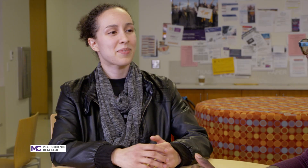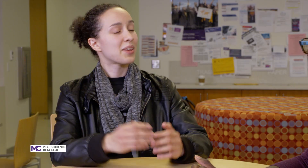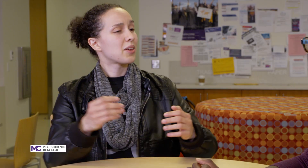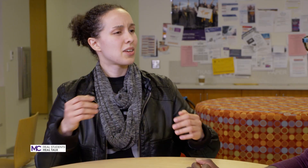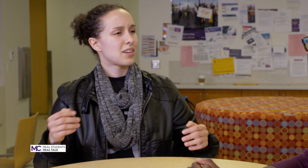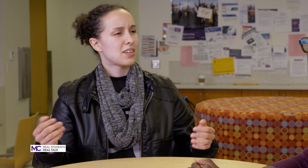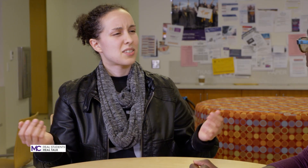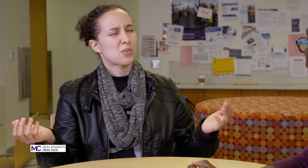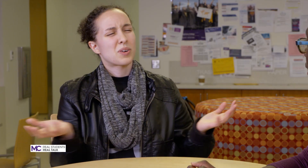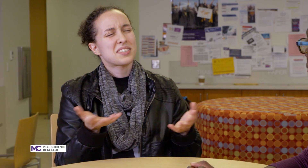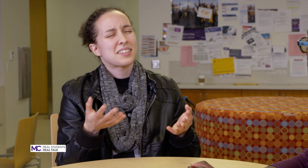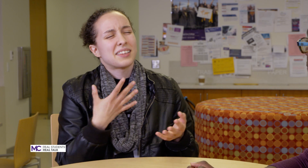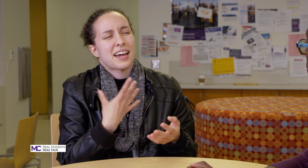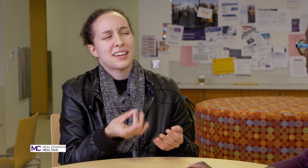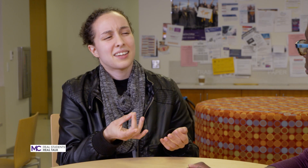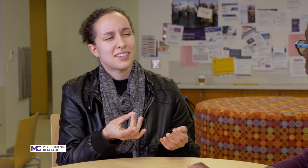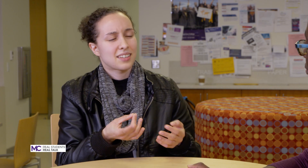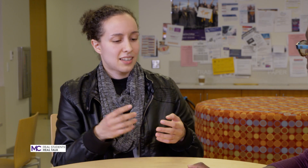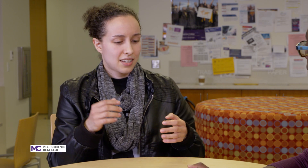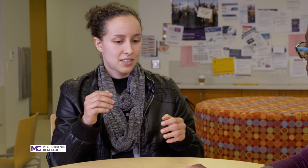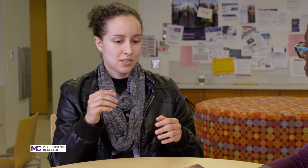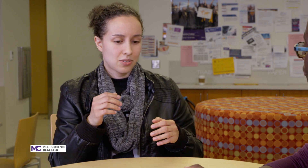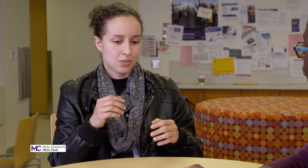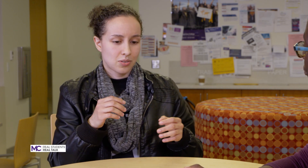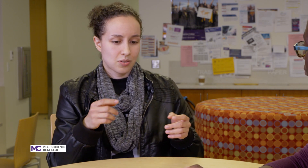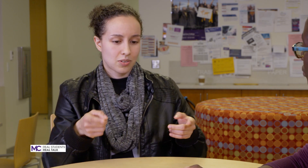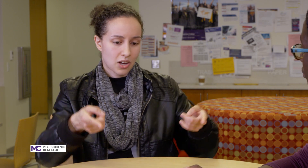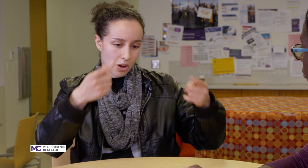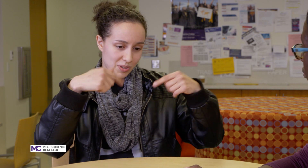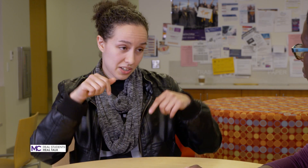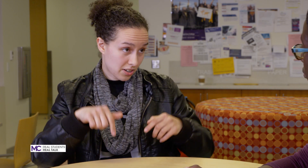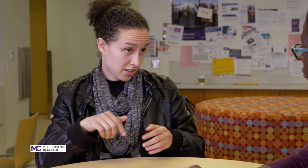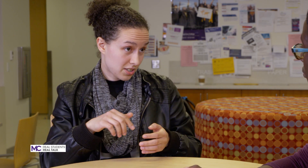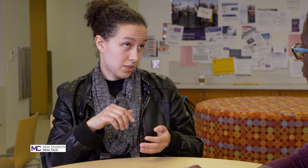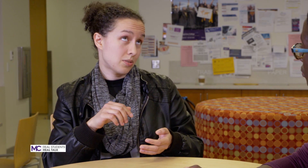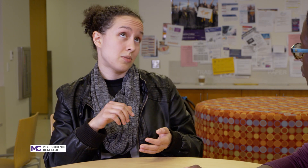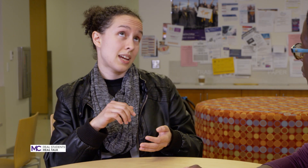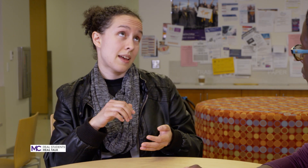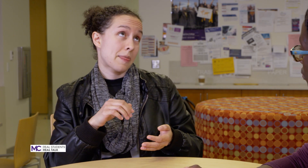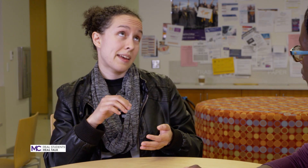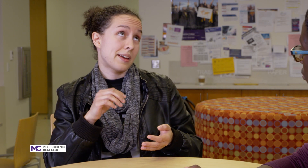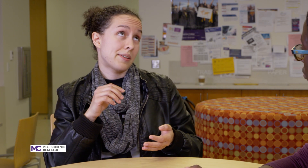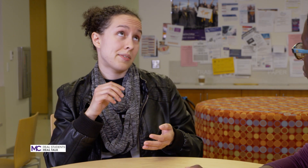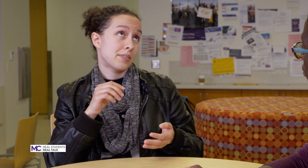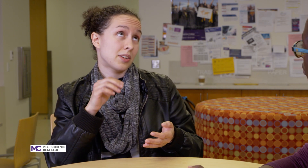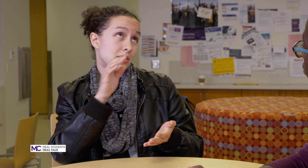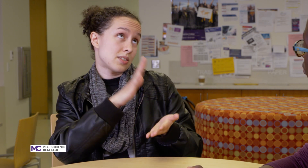so what's it like to come here to and to